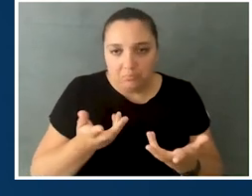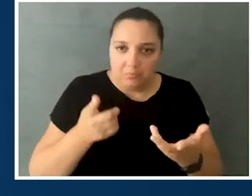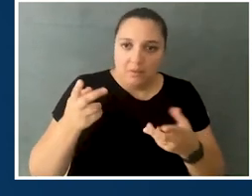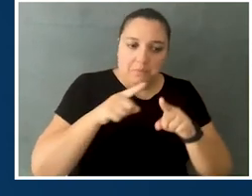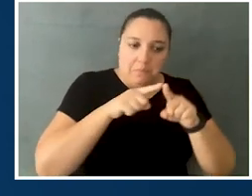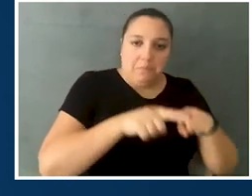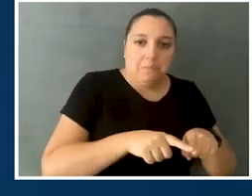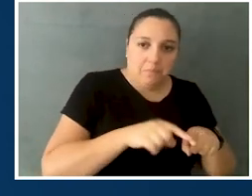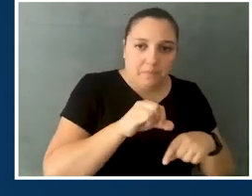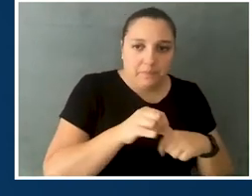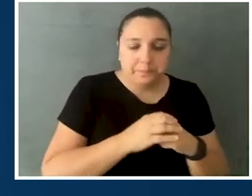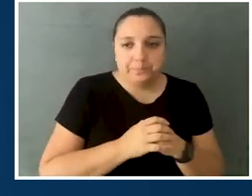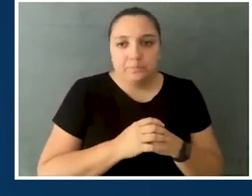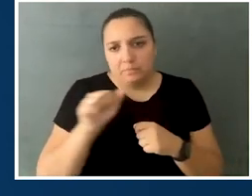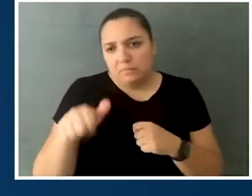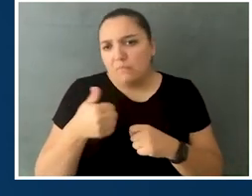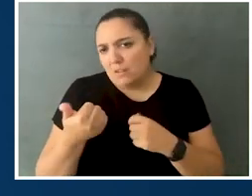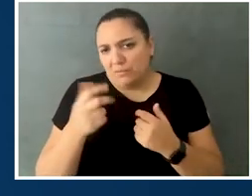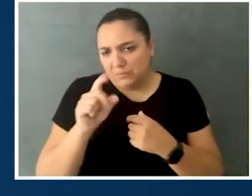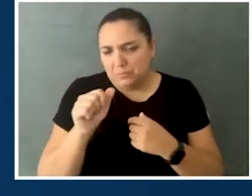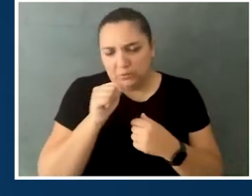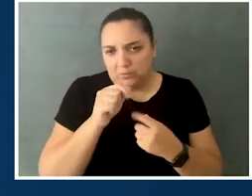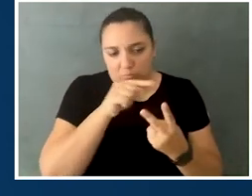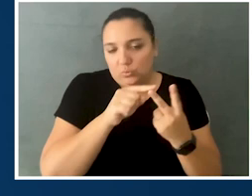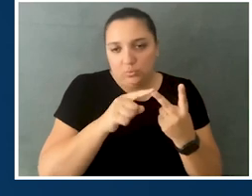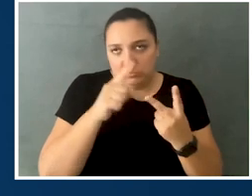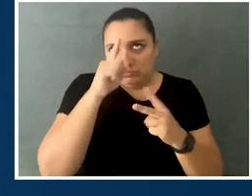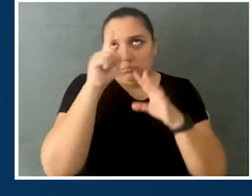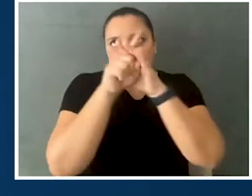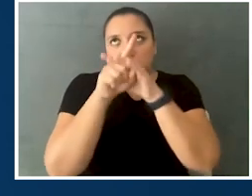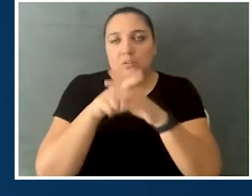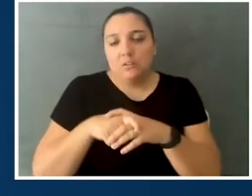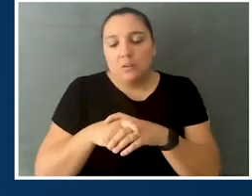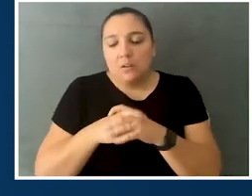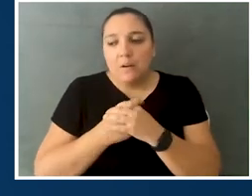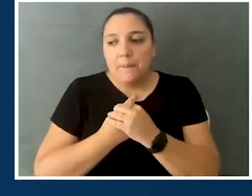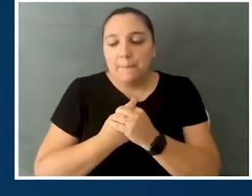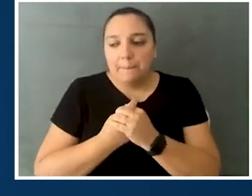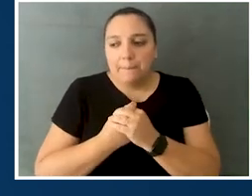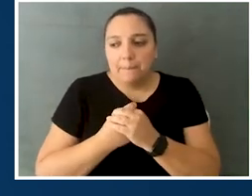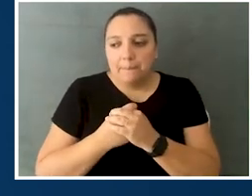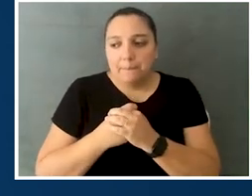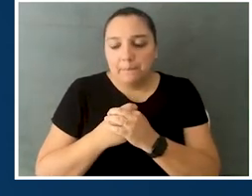But, yeah, that's the sort of work that, well, other disabilities too, but those are just the ones that jump to mind, because both of the people who used AAC